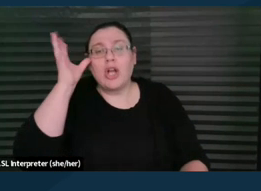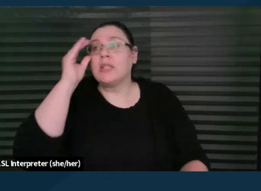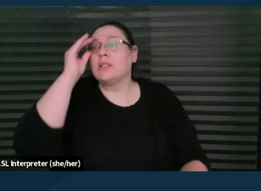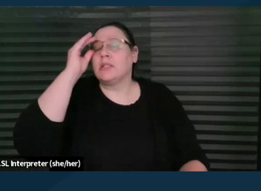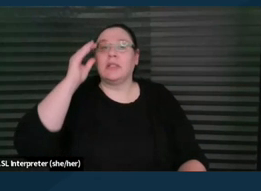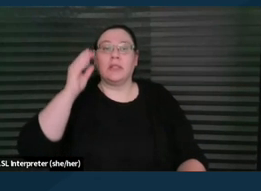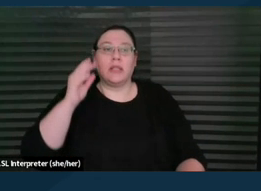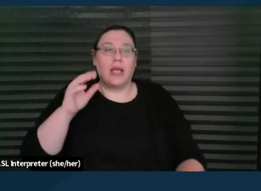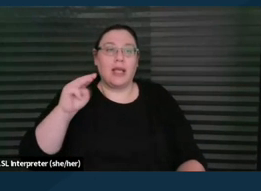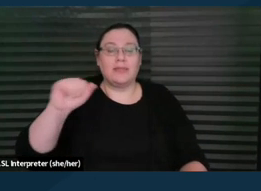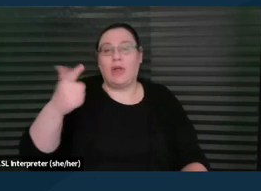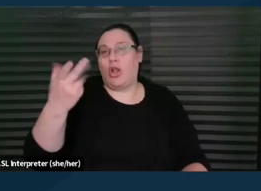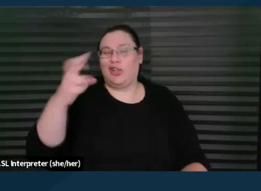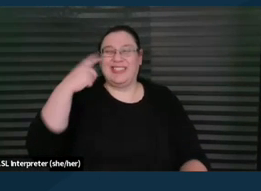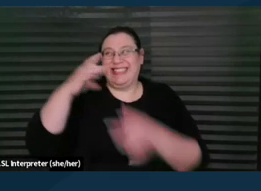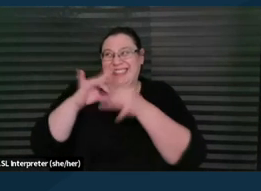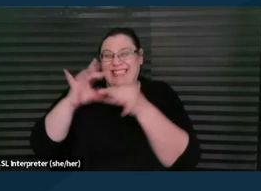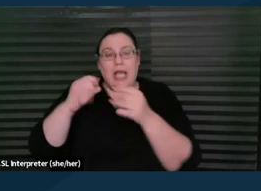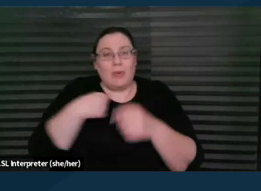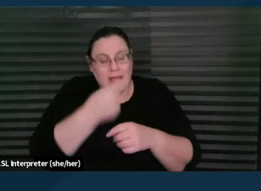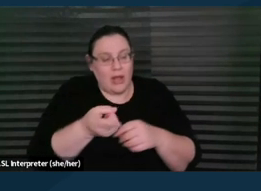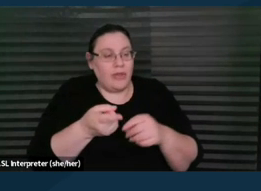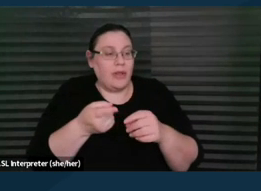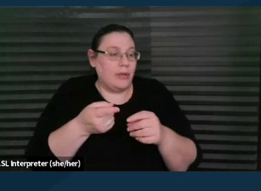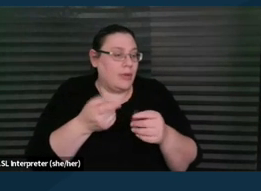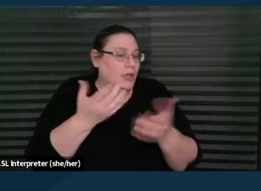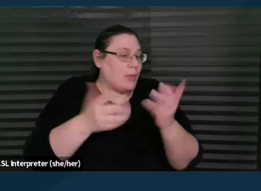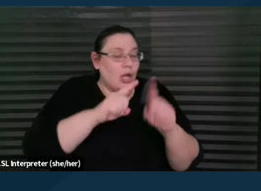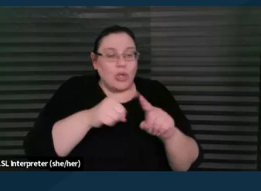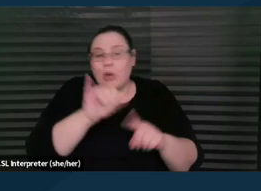you may be going to the IEP meeting once or talking to the parent once,